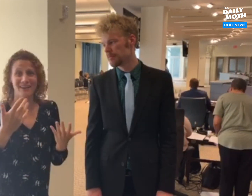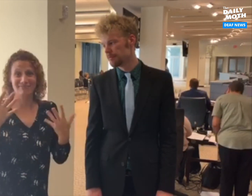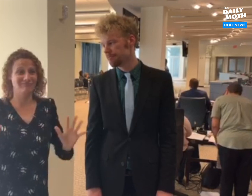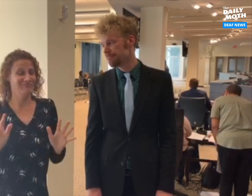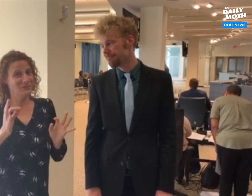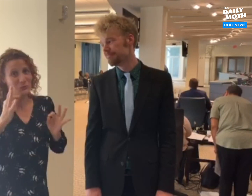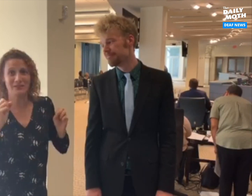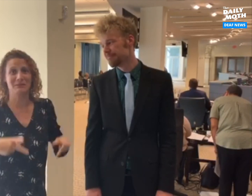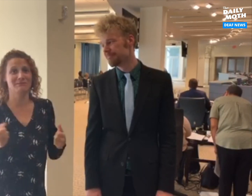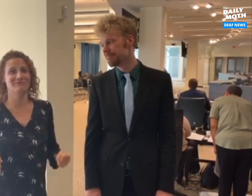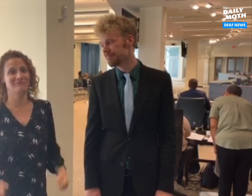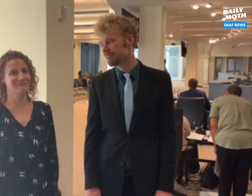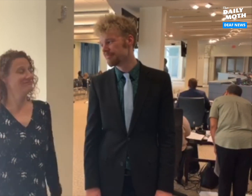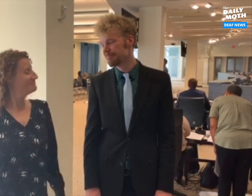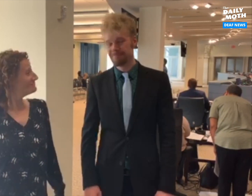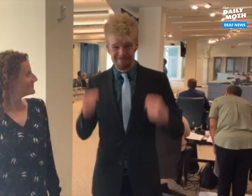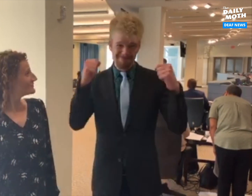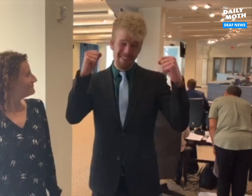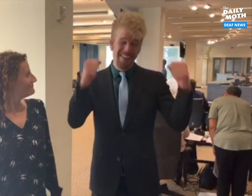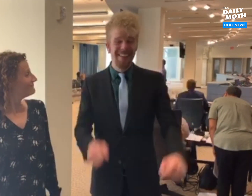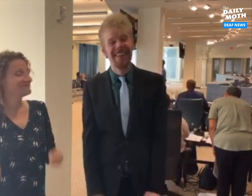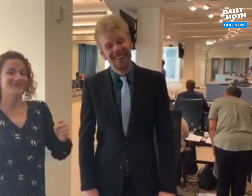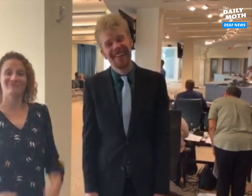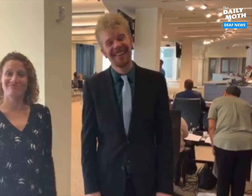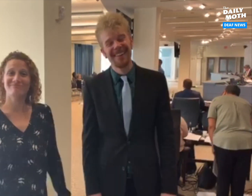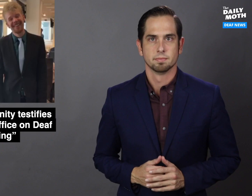As soon as possible. Yeah!